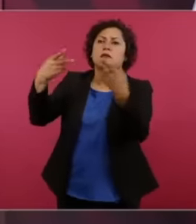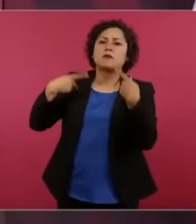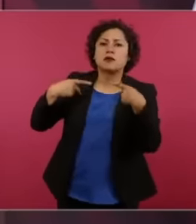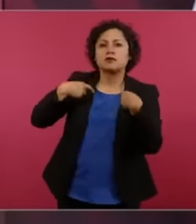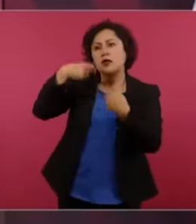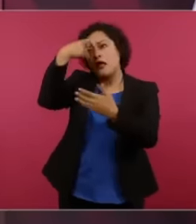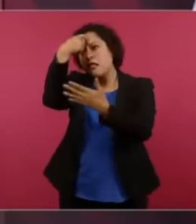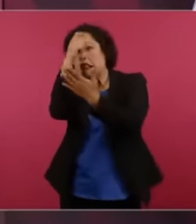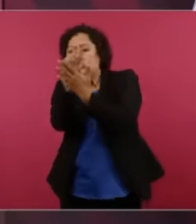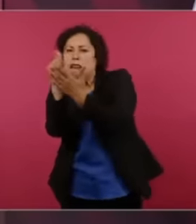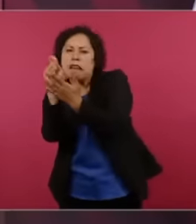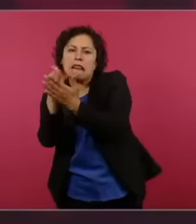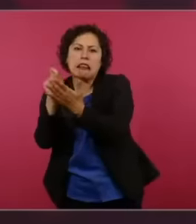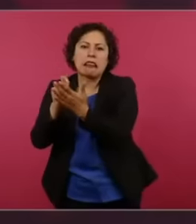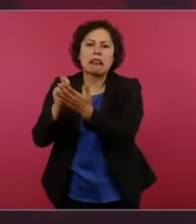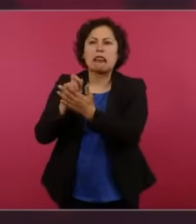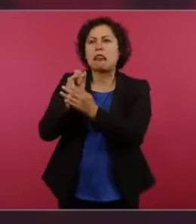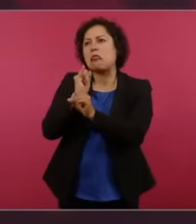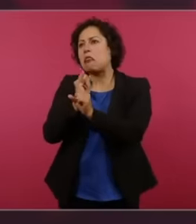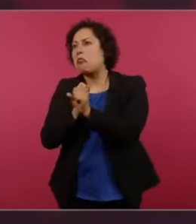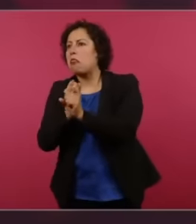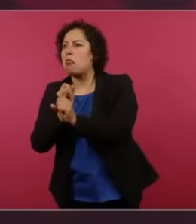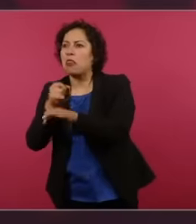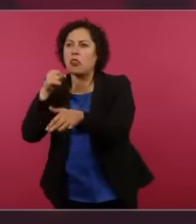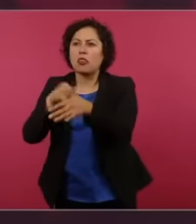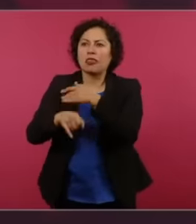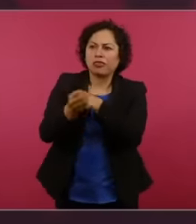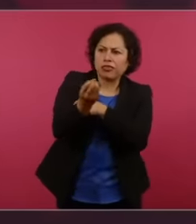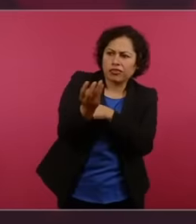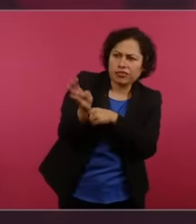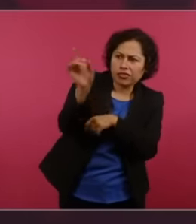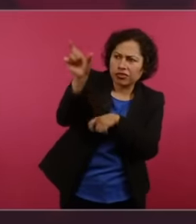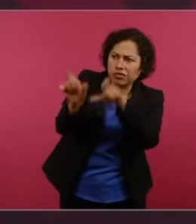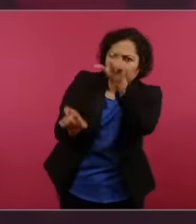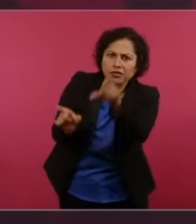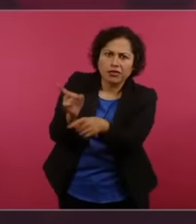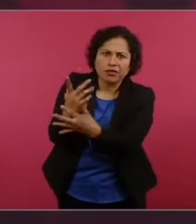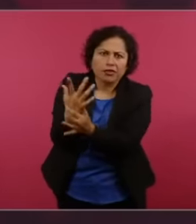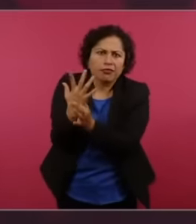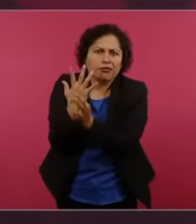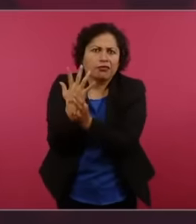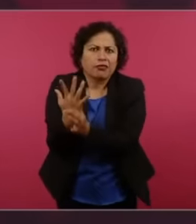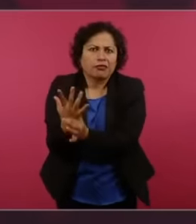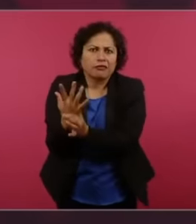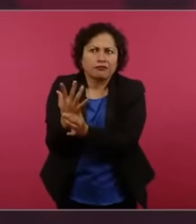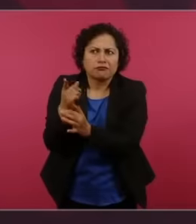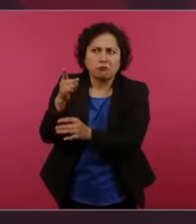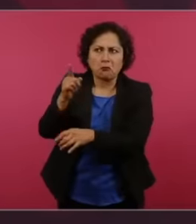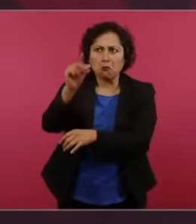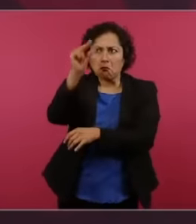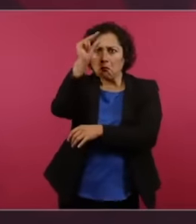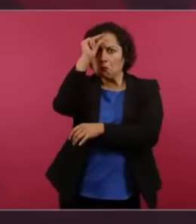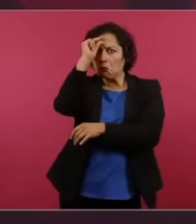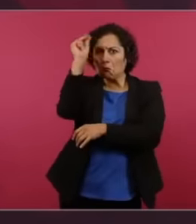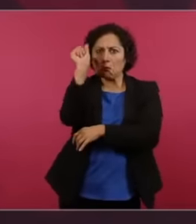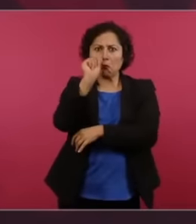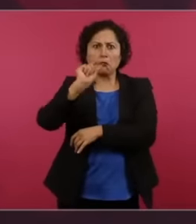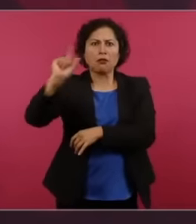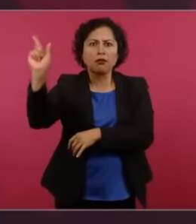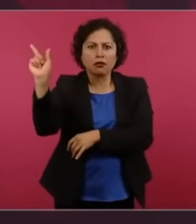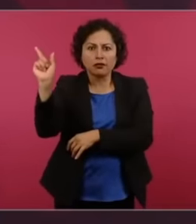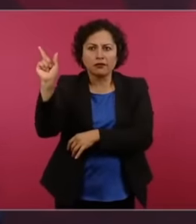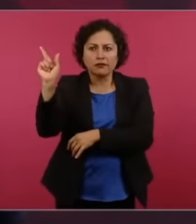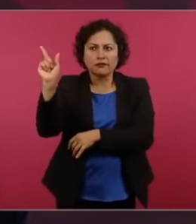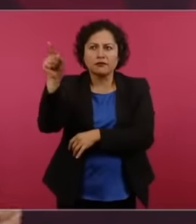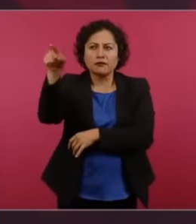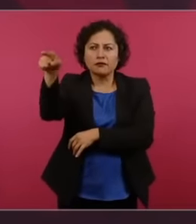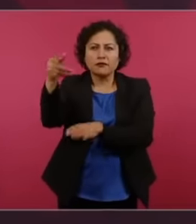Academy because it was something normal,